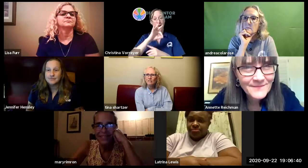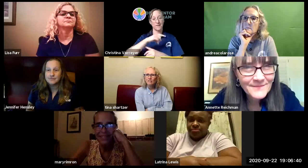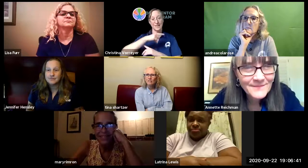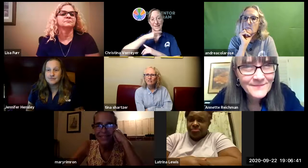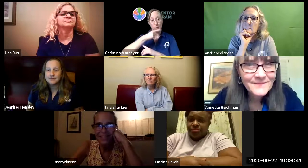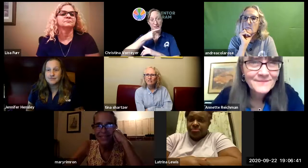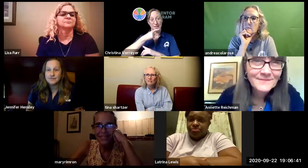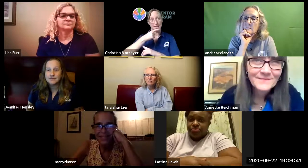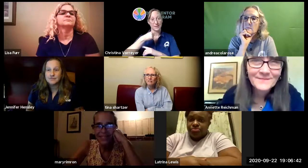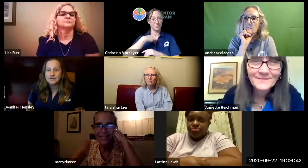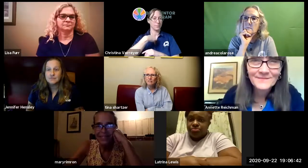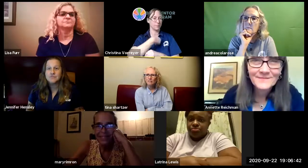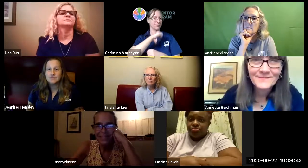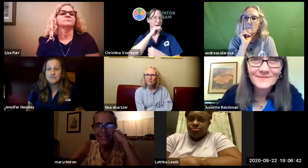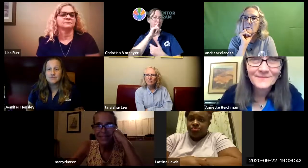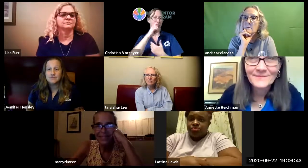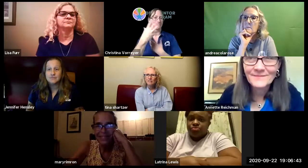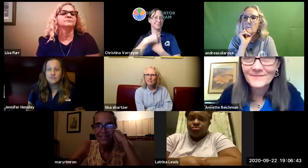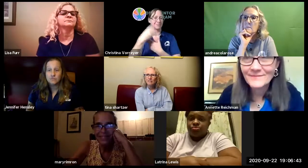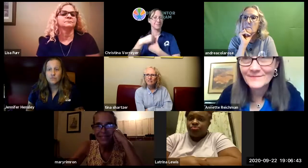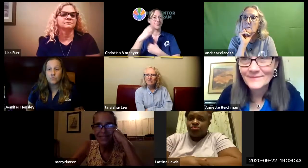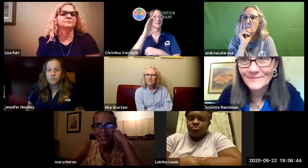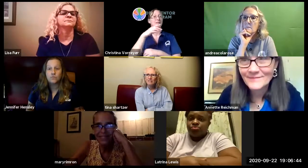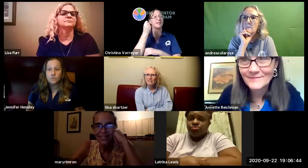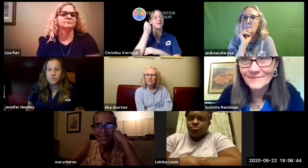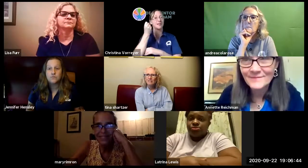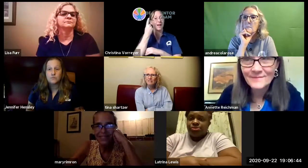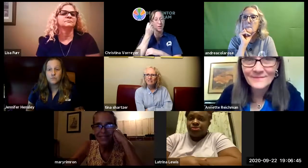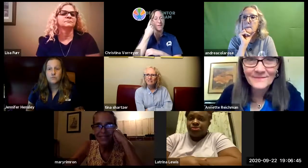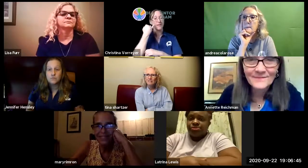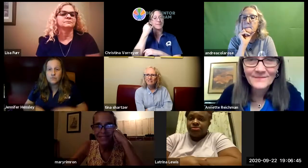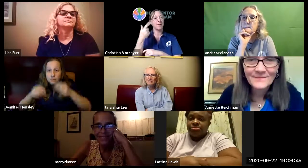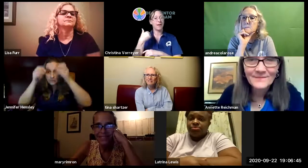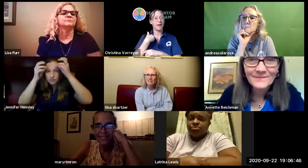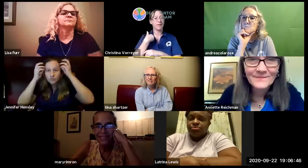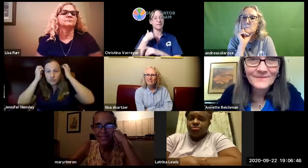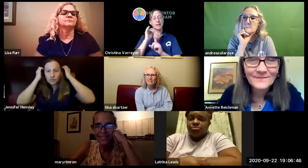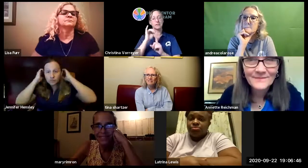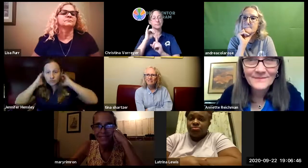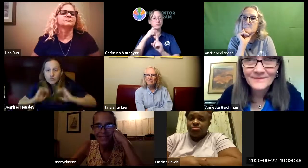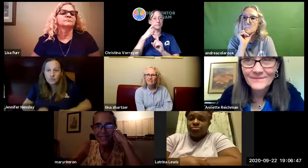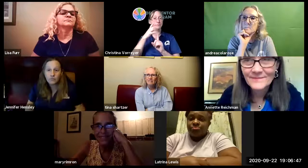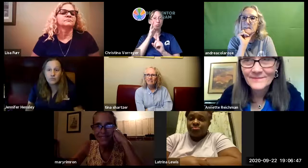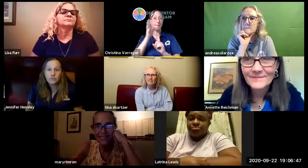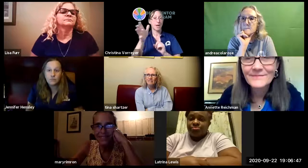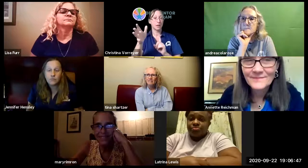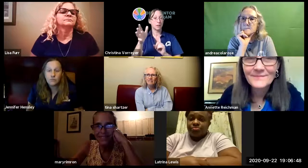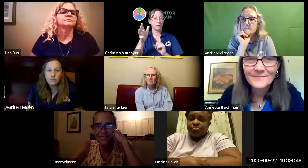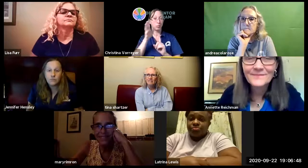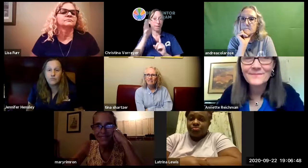um hearing families of hearing children aren't typically a part of the deaf